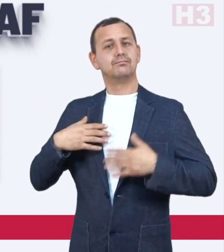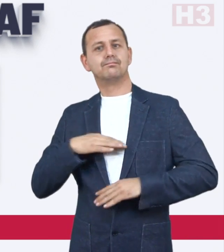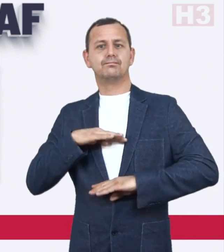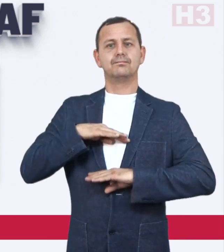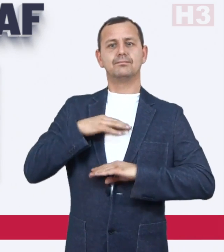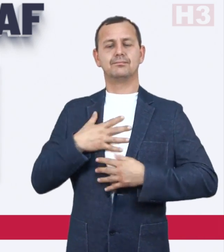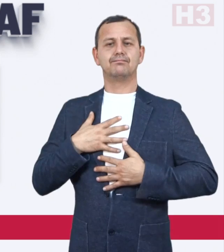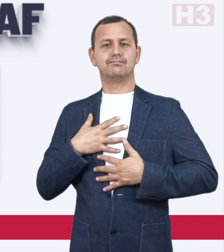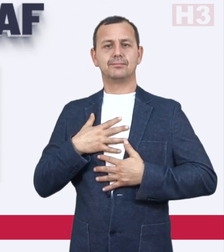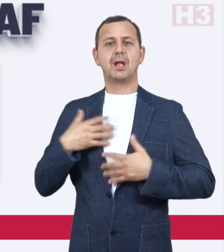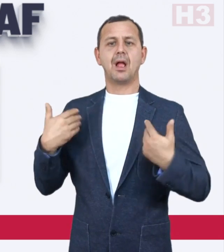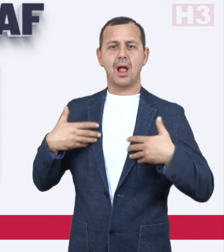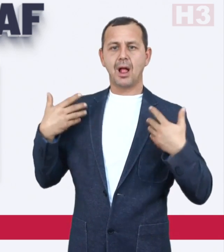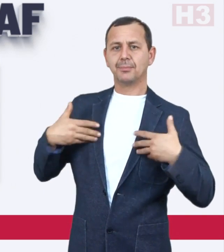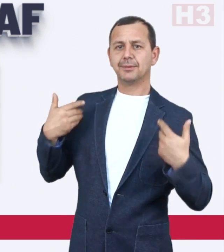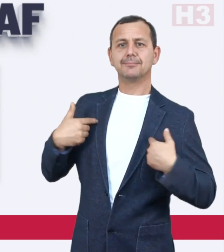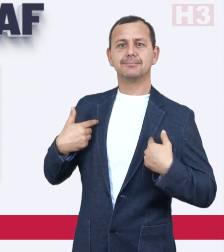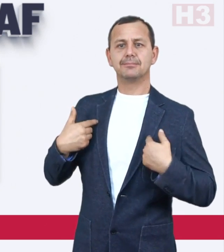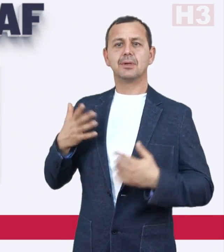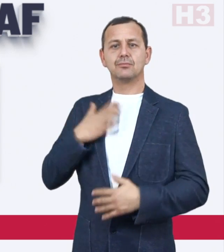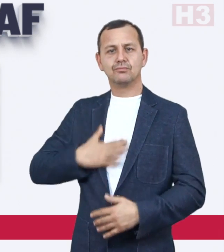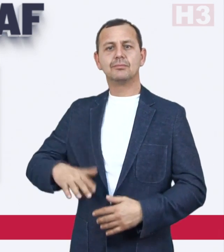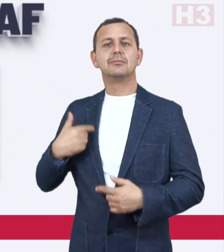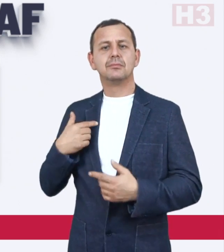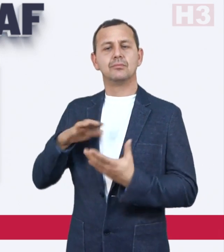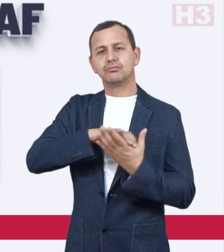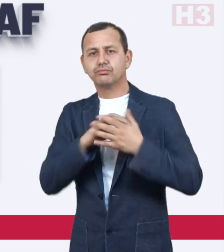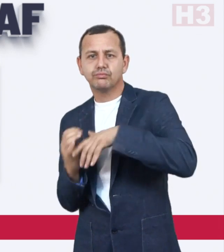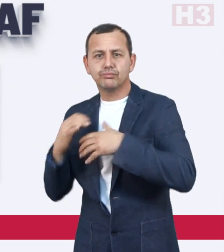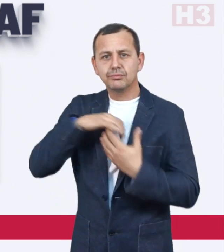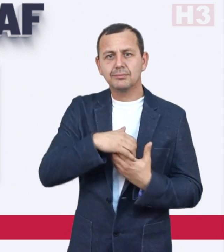and happy with what he does. He is